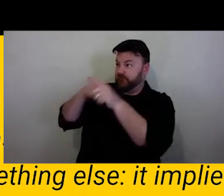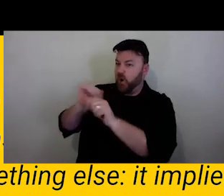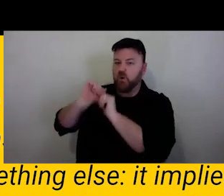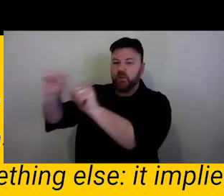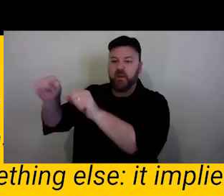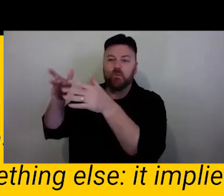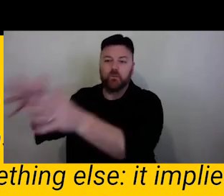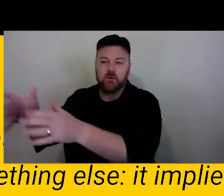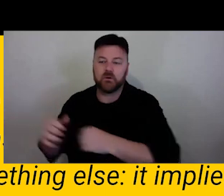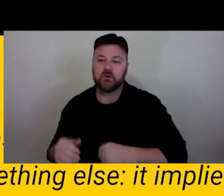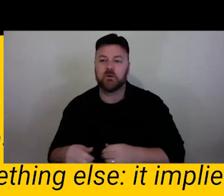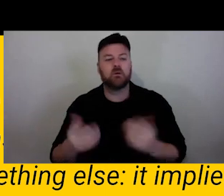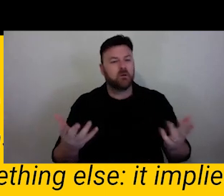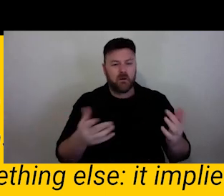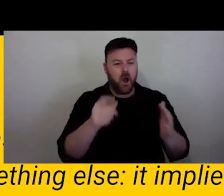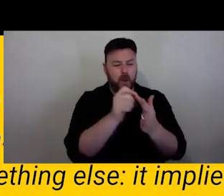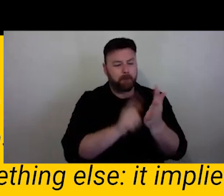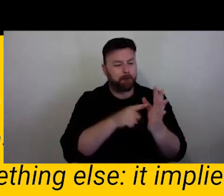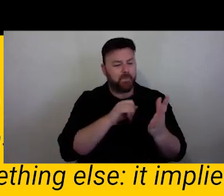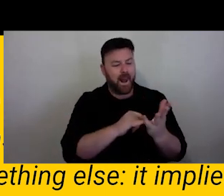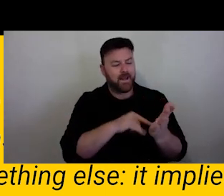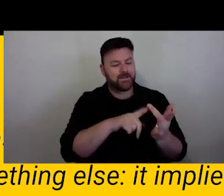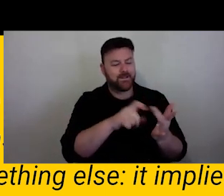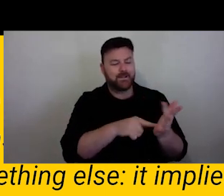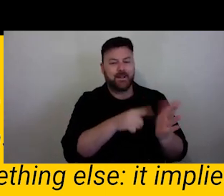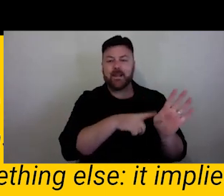It implies both adaptability and resilience, a capacity for